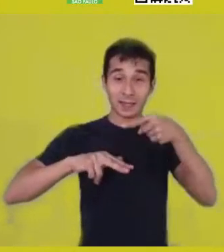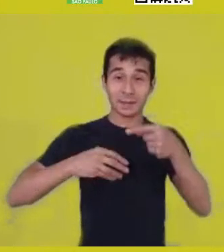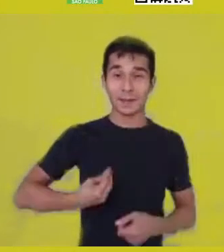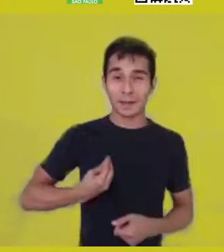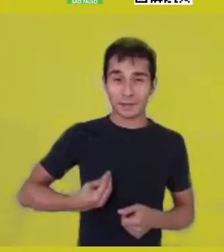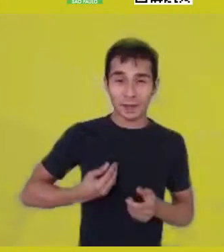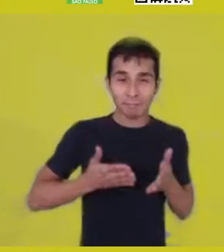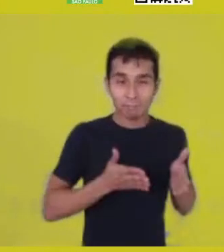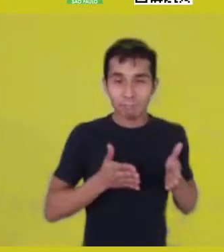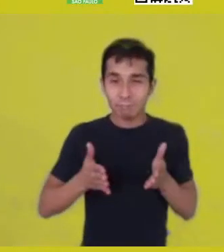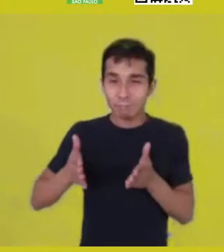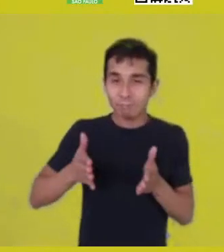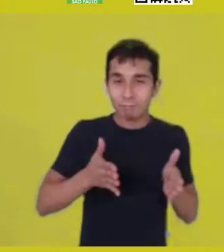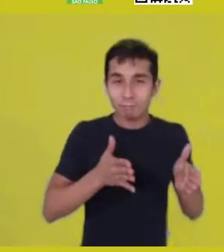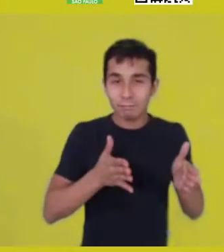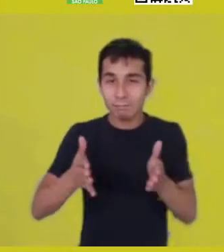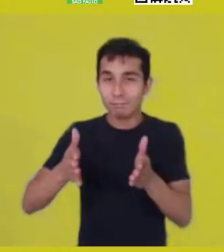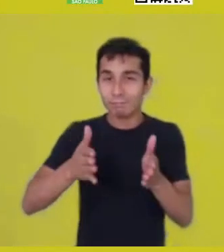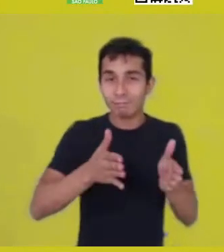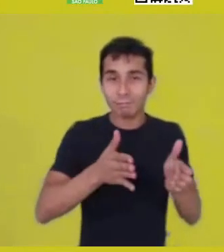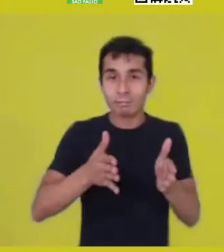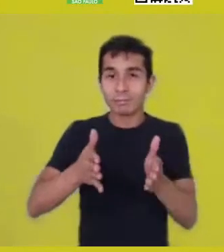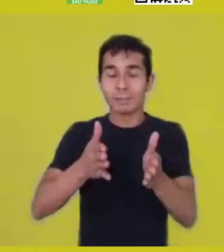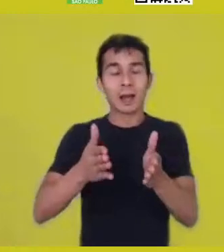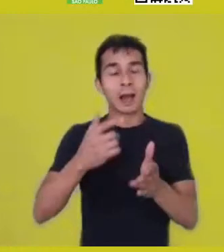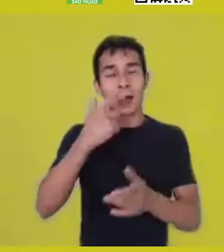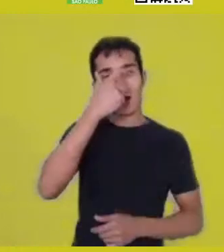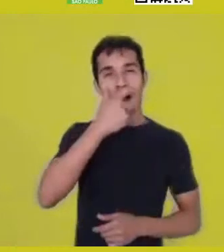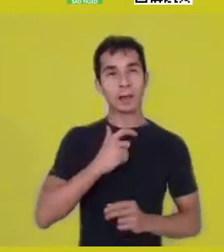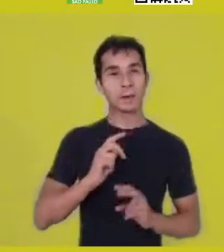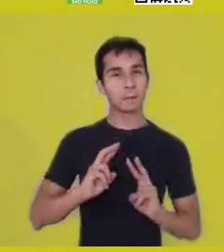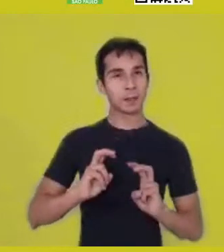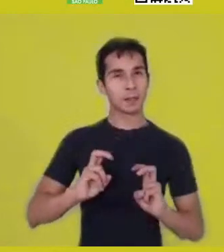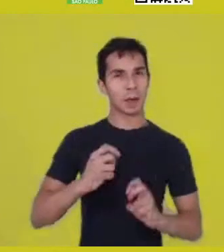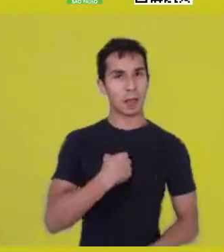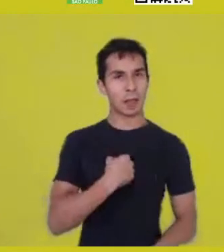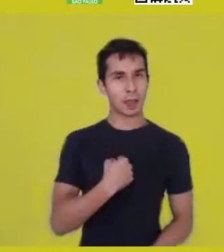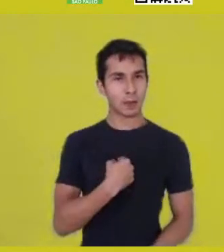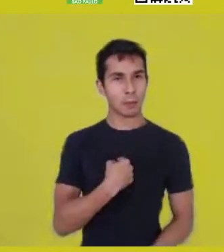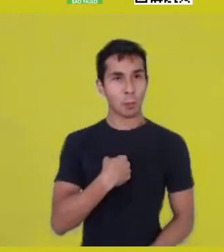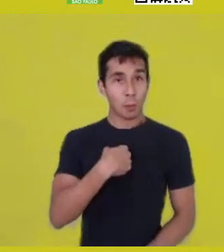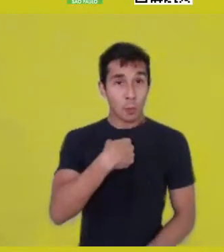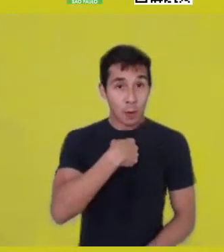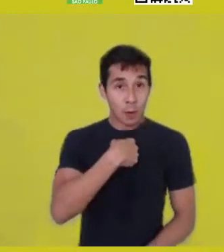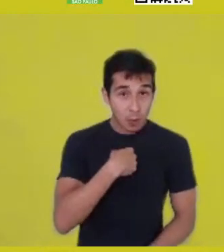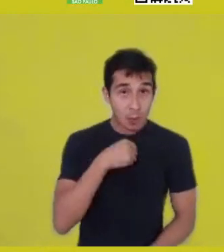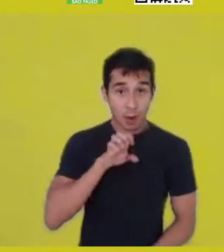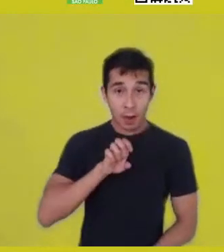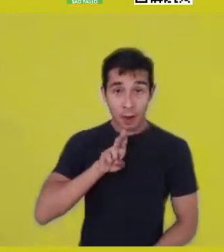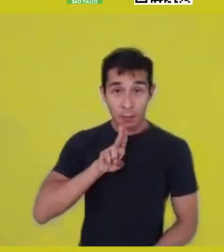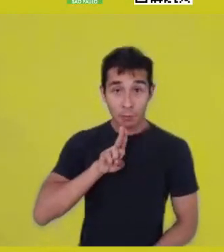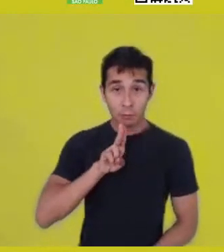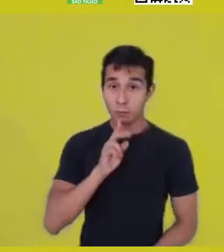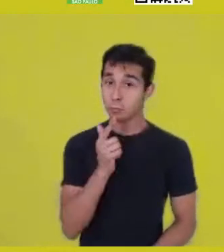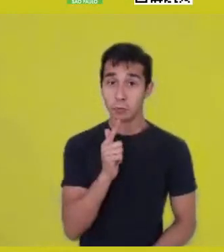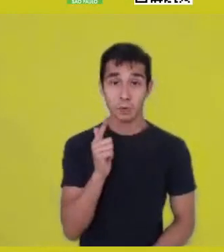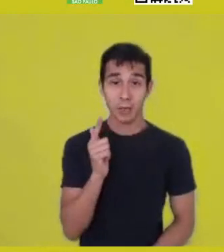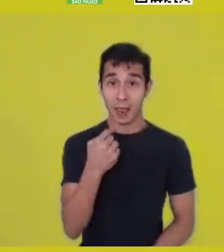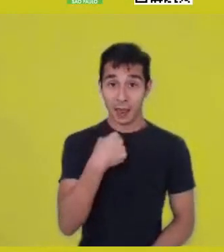of realizing that the idea of self doesn’t exist, because I’m already a double, I’m already two.